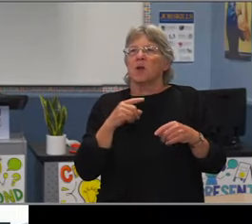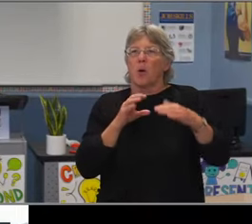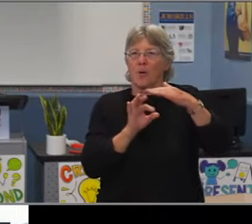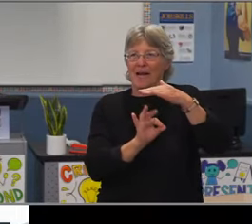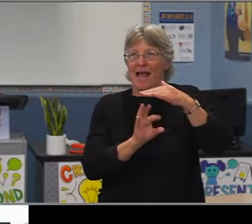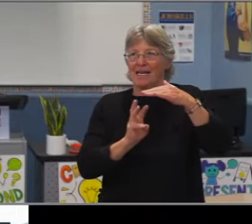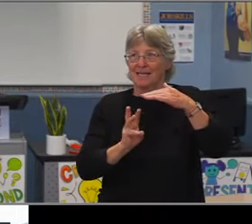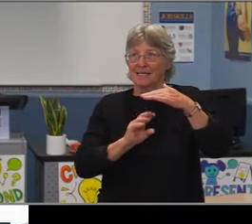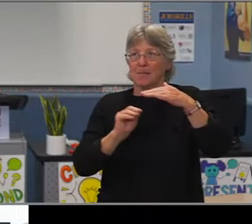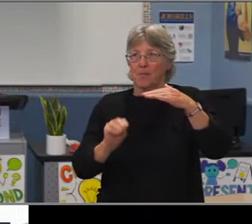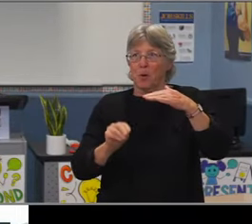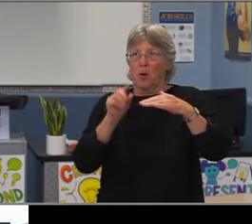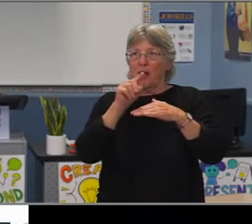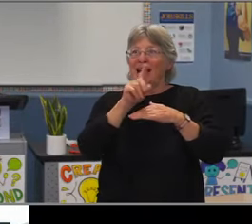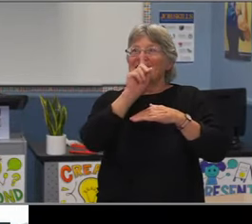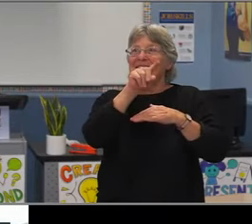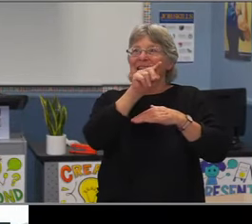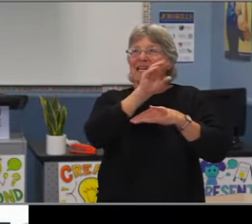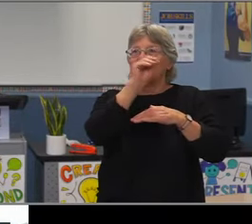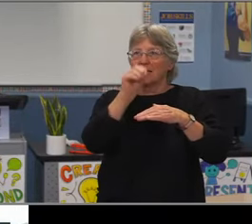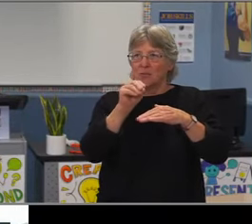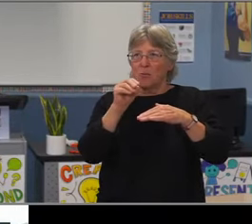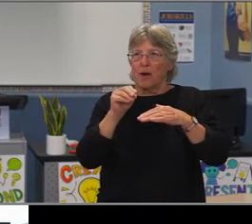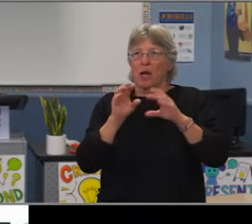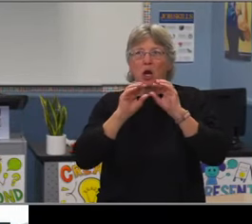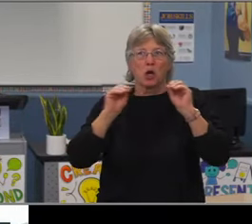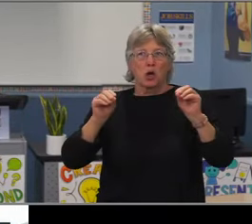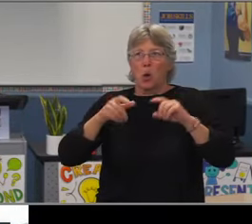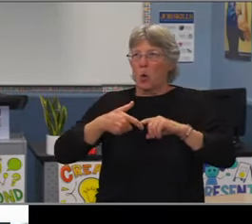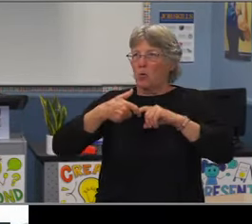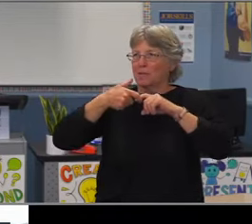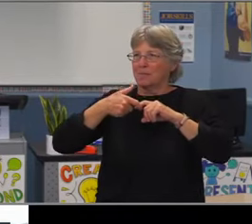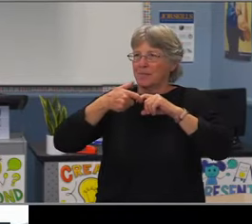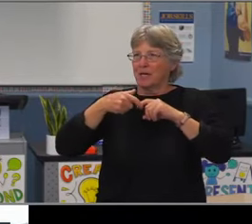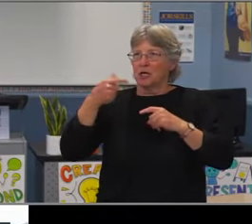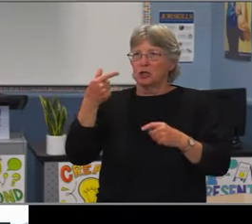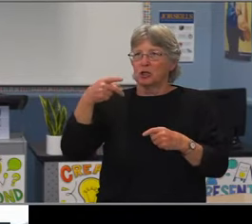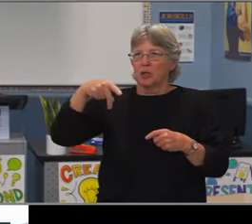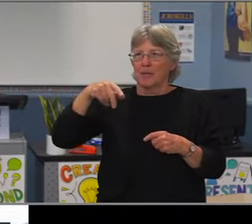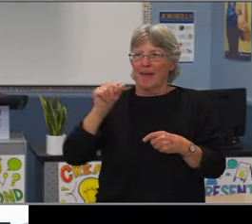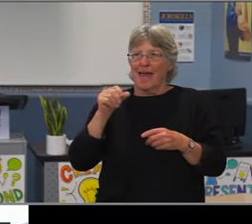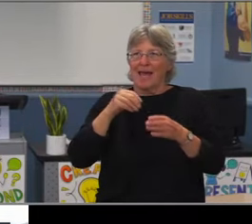it has to start from not just at home, but at school from elementary on to push themselves to go into.